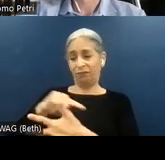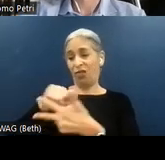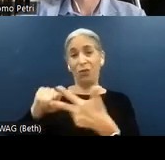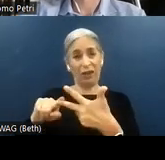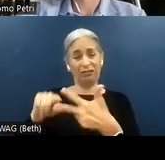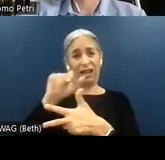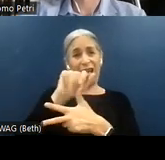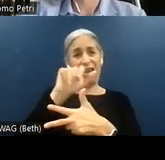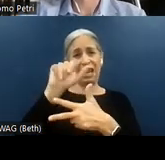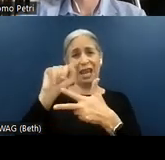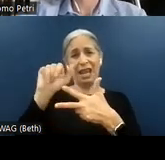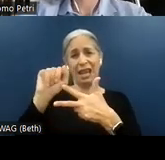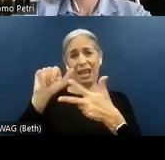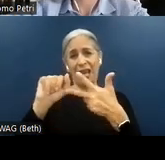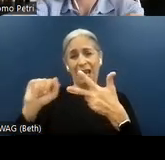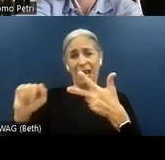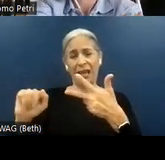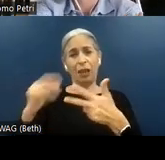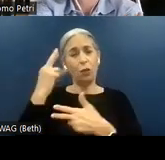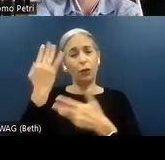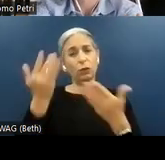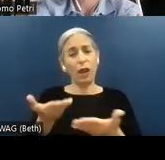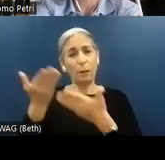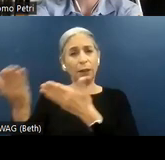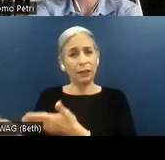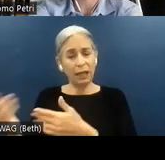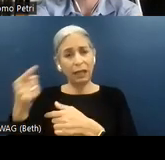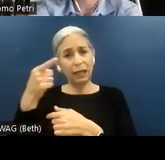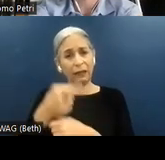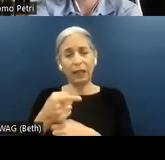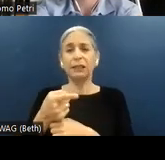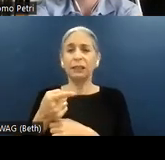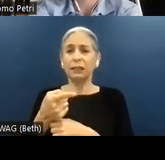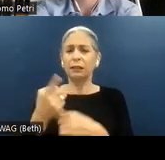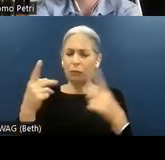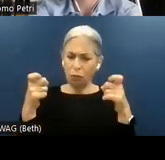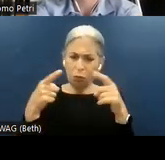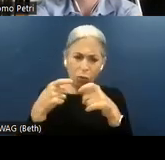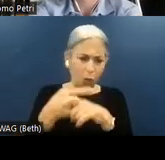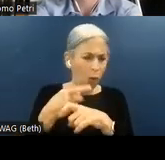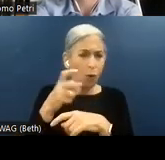The reason why we are presenting this structure is to highlight the complexity or the way